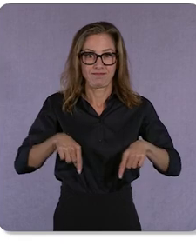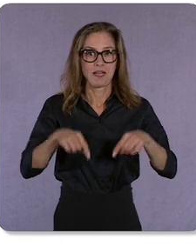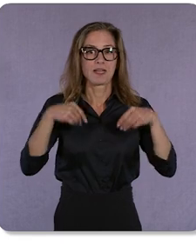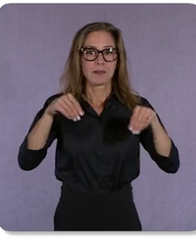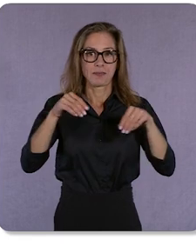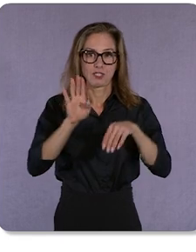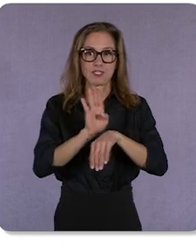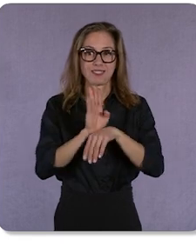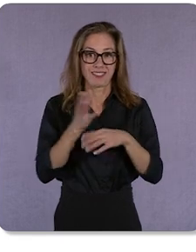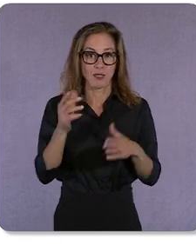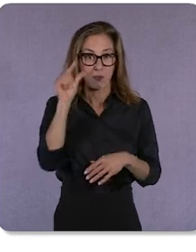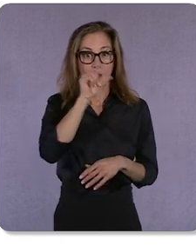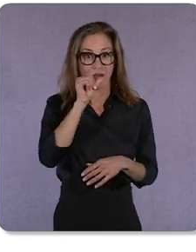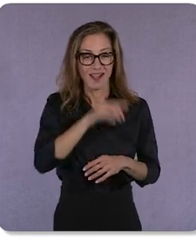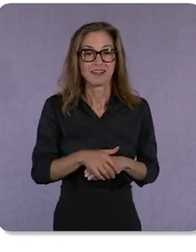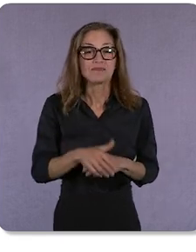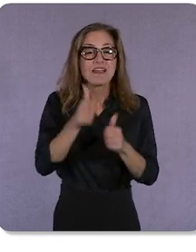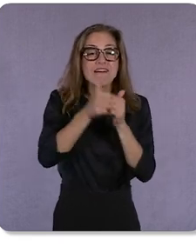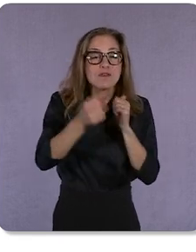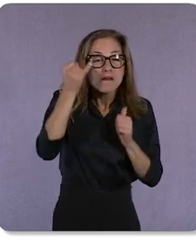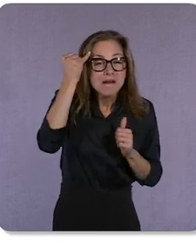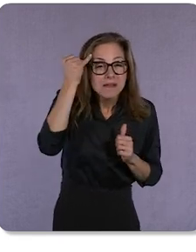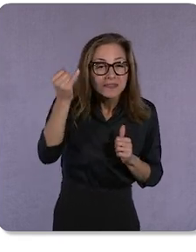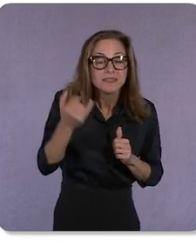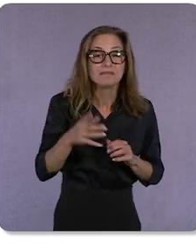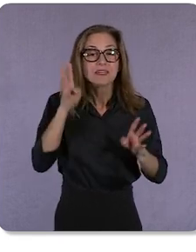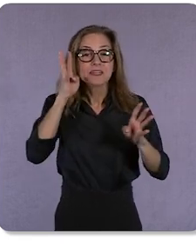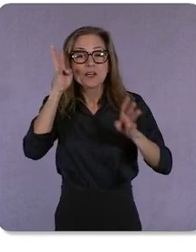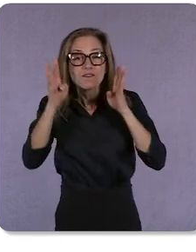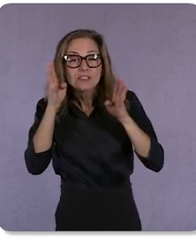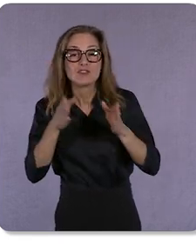Every idea, innovation, and strategy is designed to: